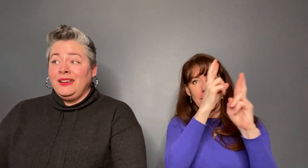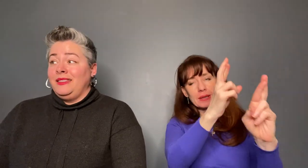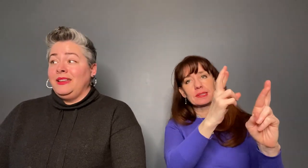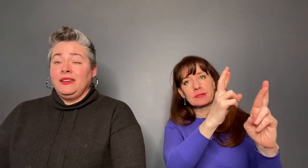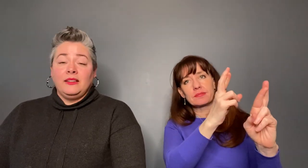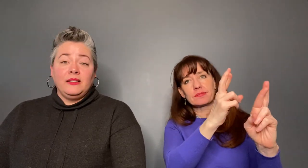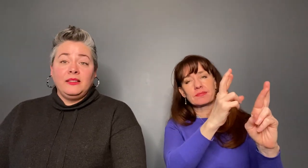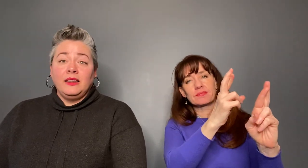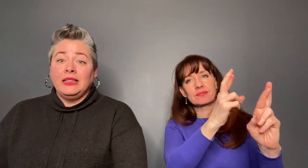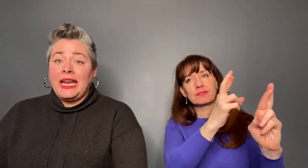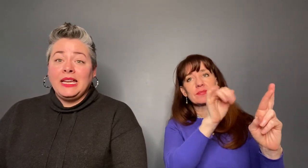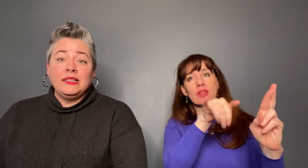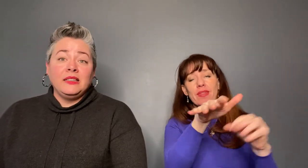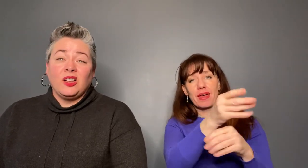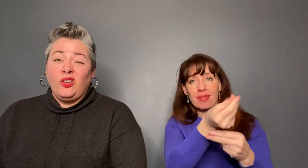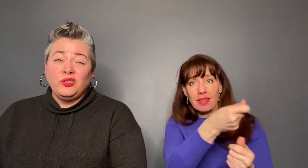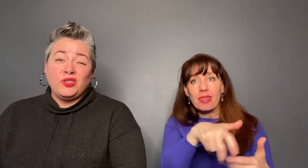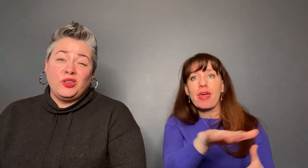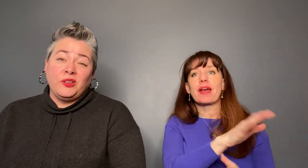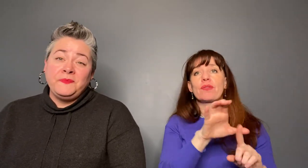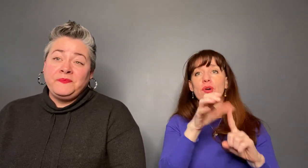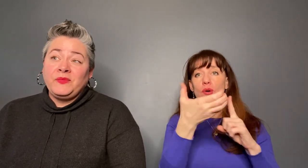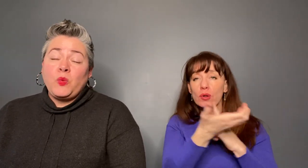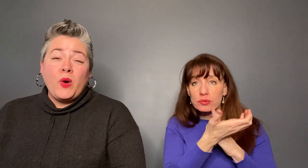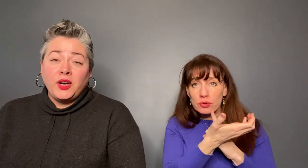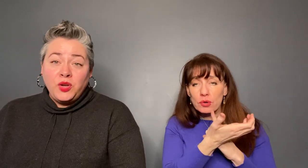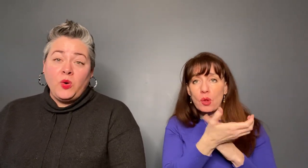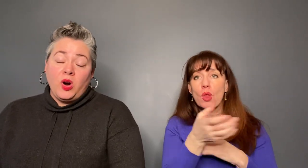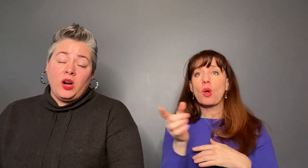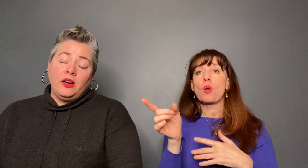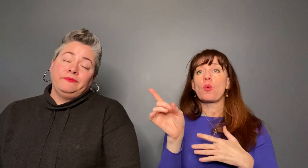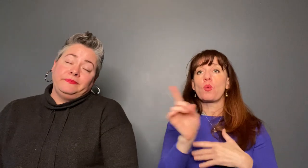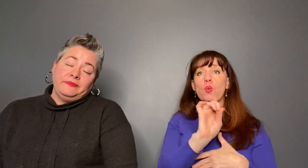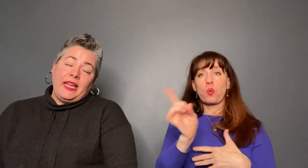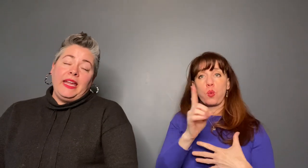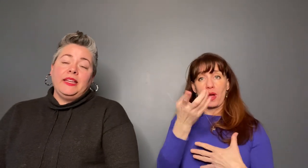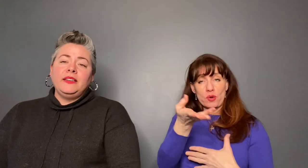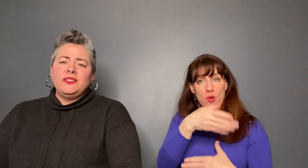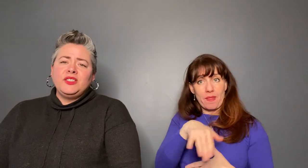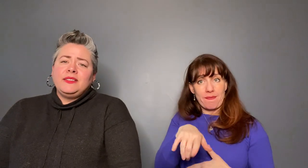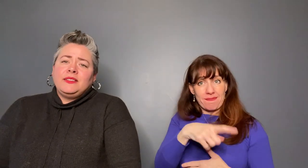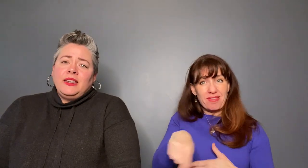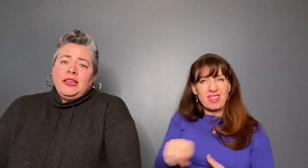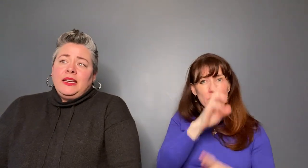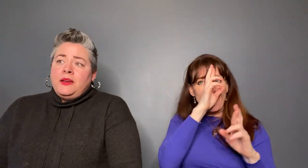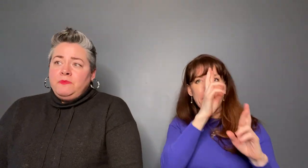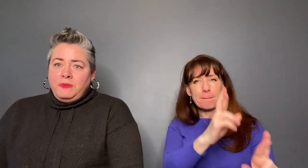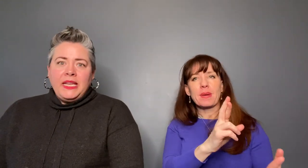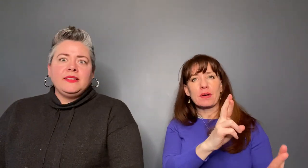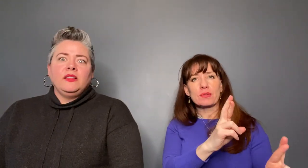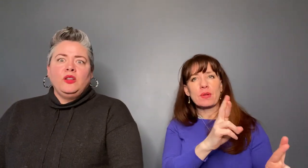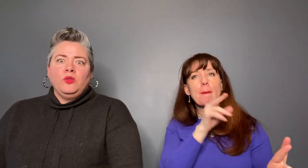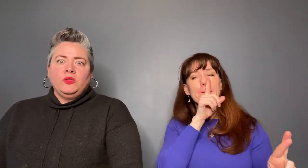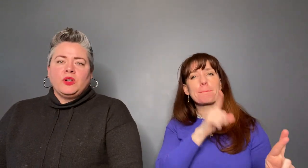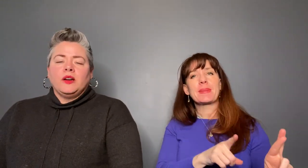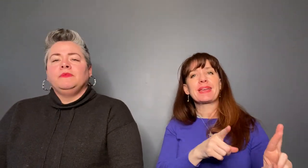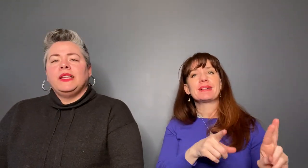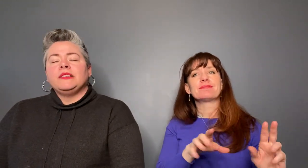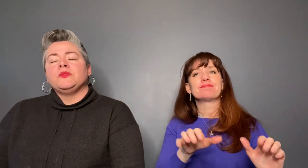the land, the culture, where you are and just be as the locals are, that sort